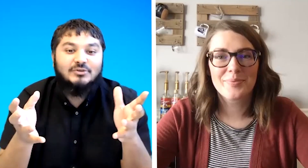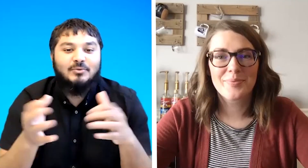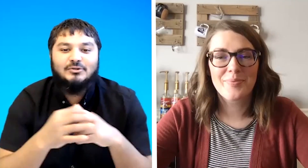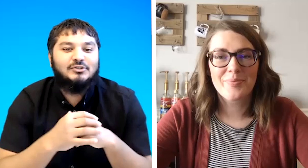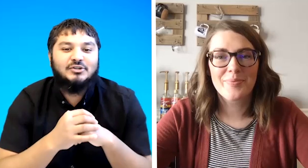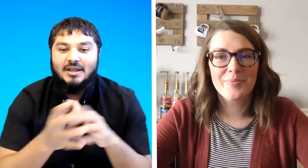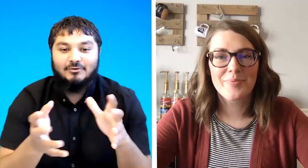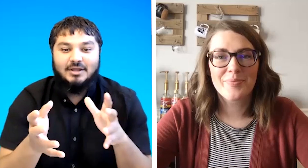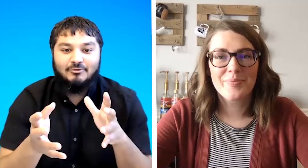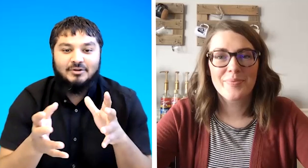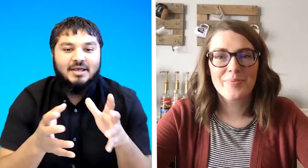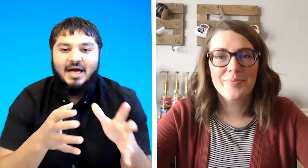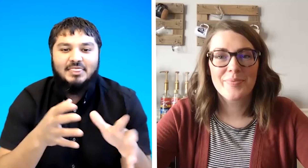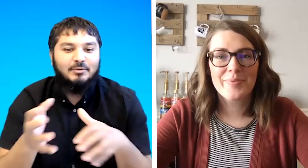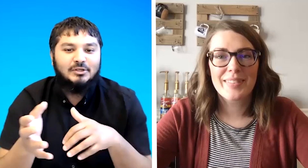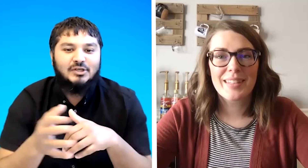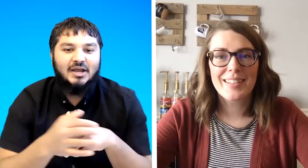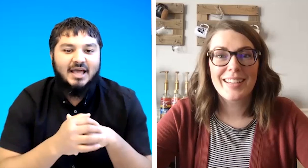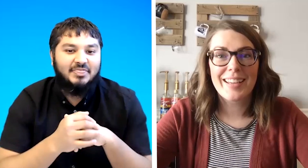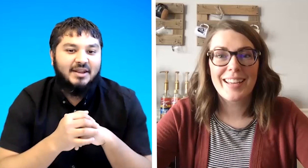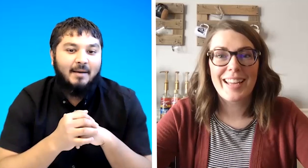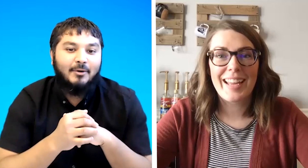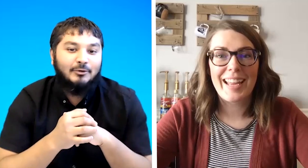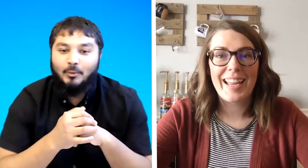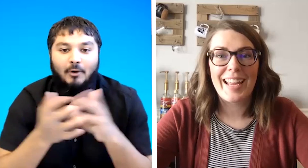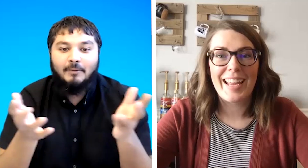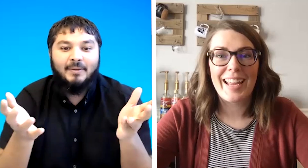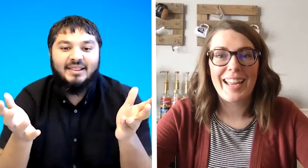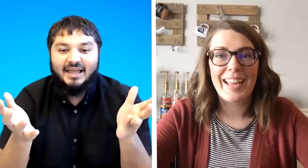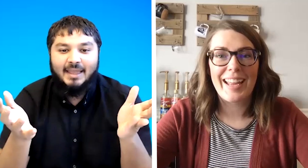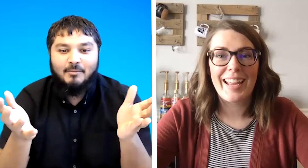want to just shout out and then we'll sign and then i'm going to we're going to play that game